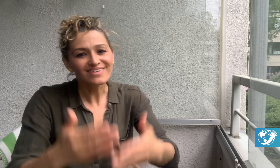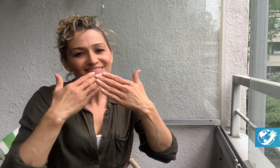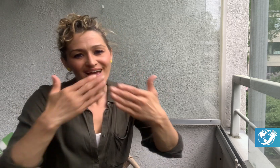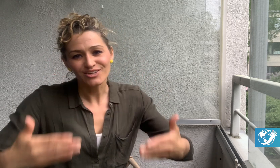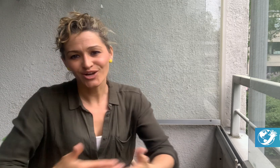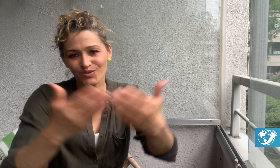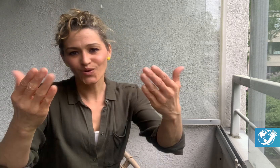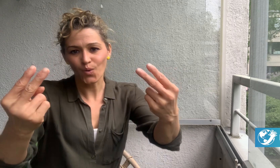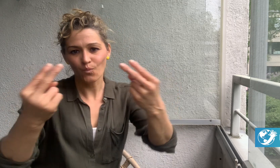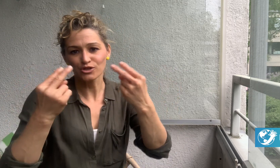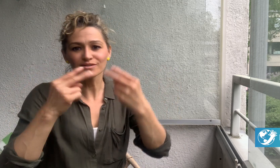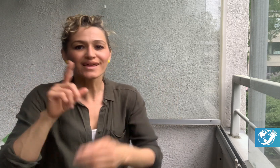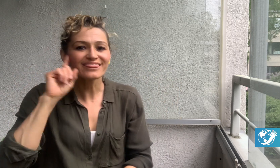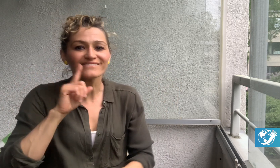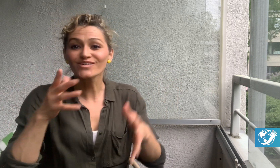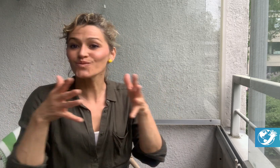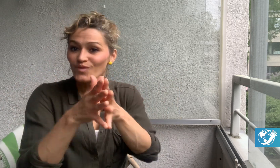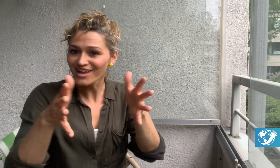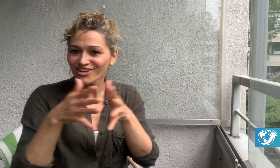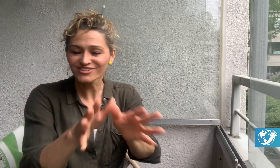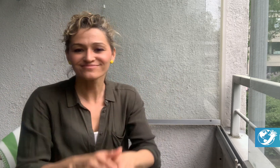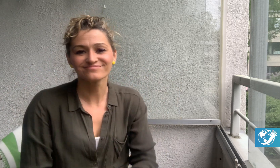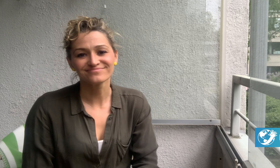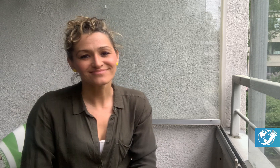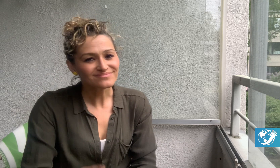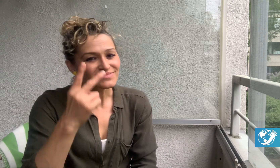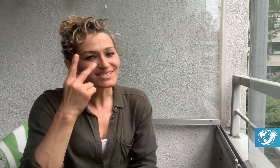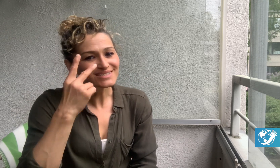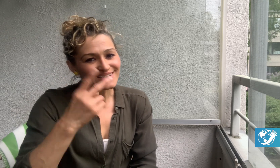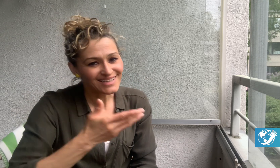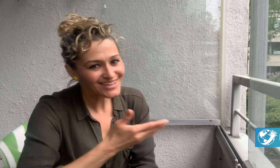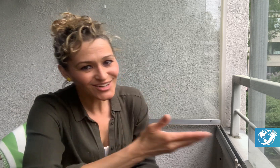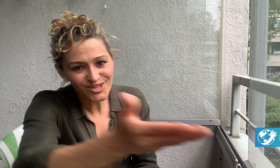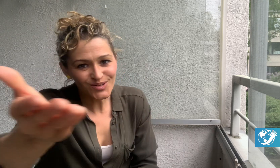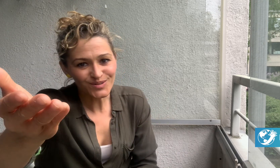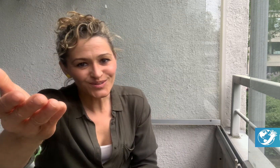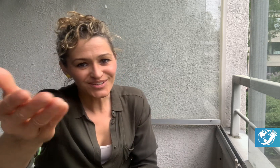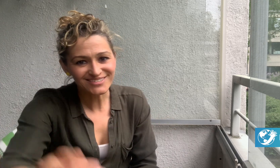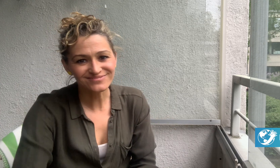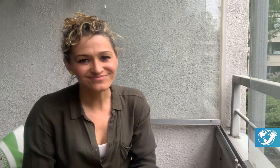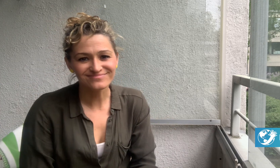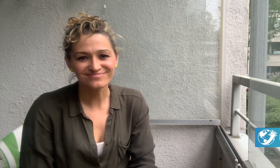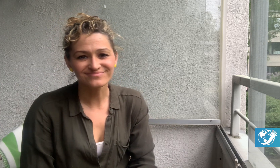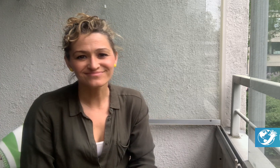Thank you for watching DeafWire! See you!